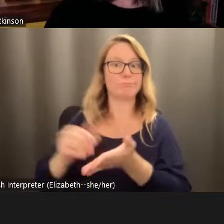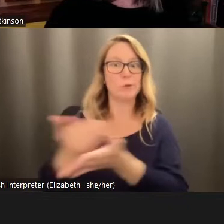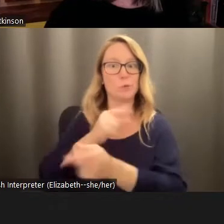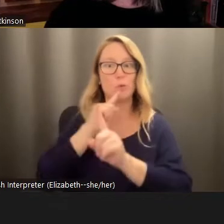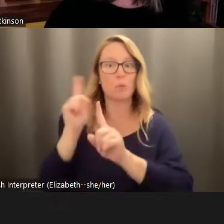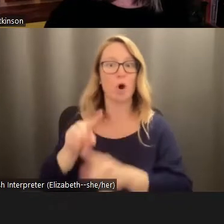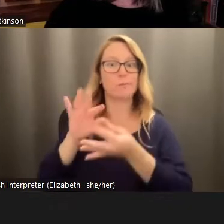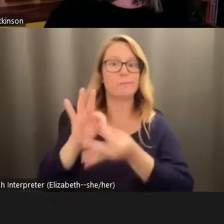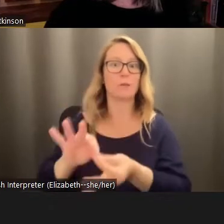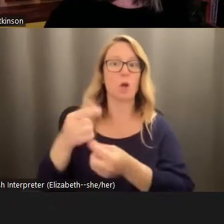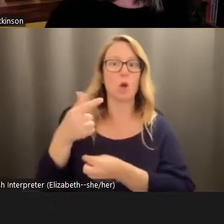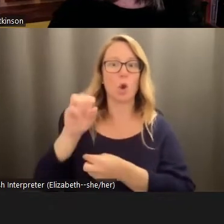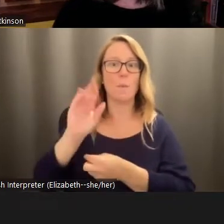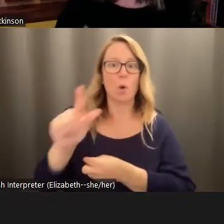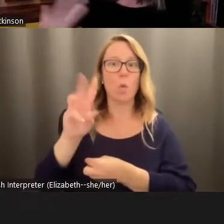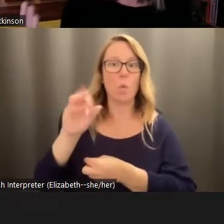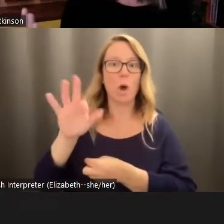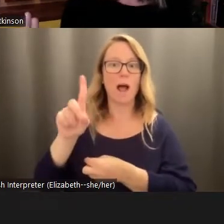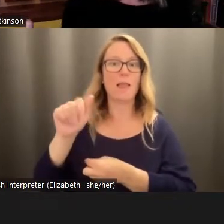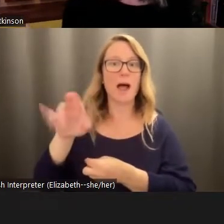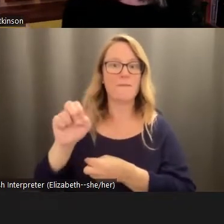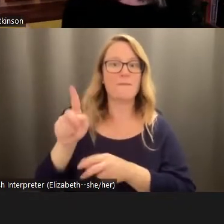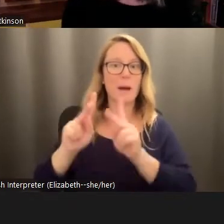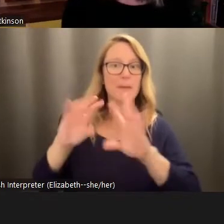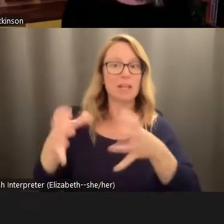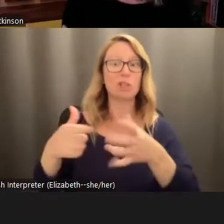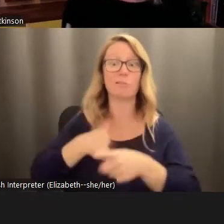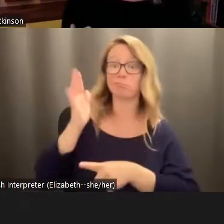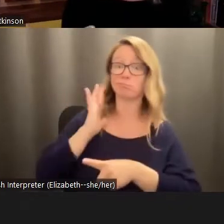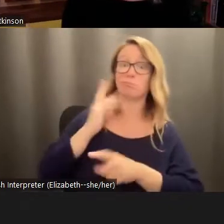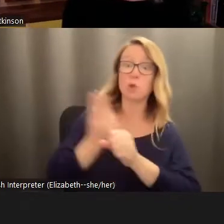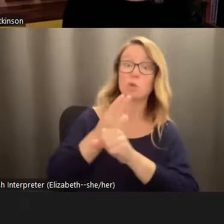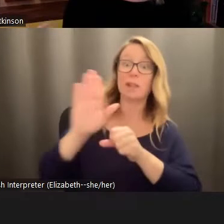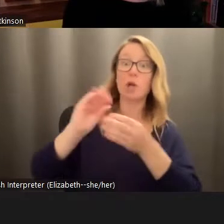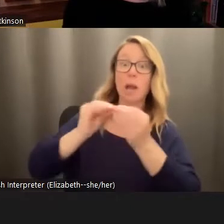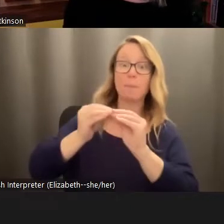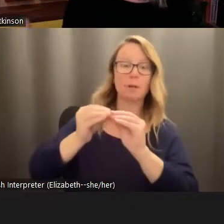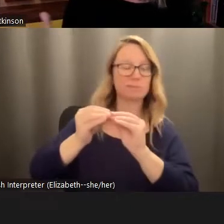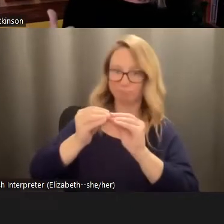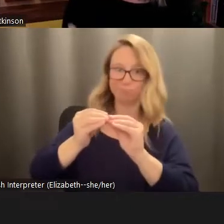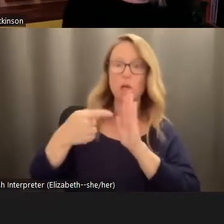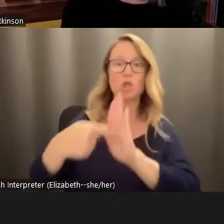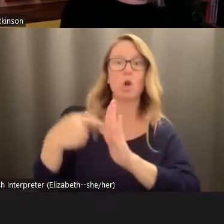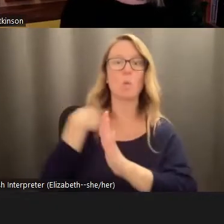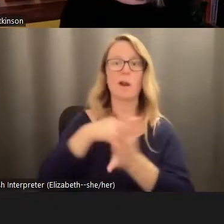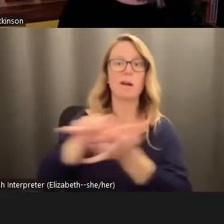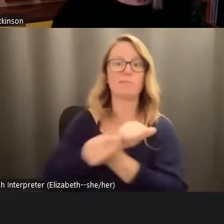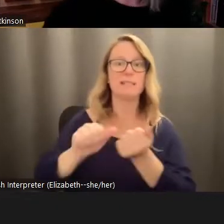global wildlife populations had been using their previous figures, which has shown that we've wiped out 60% of wildlife